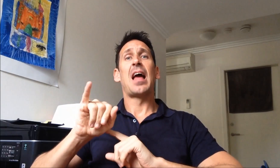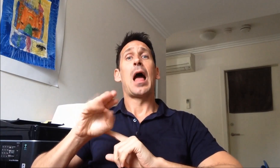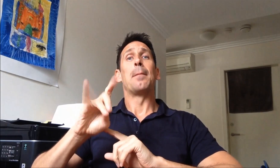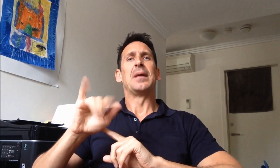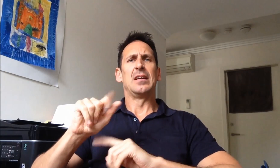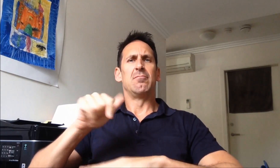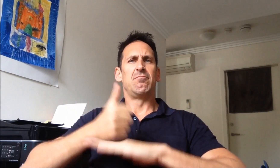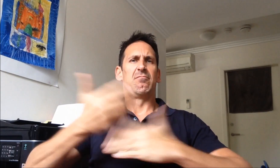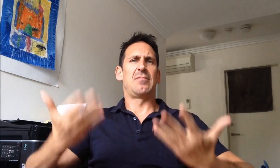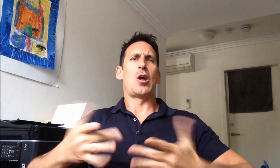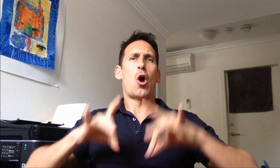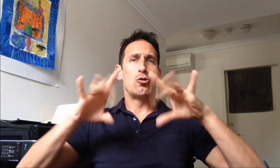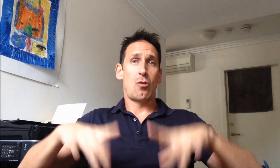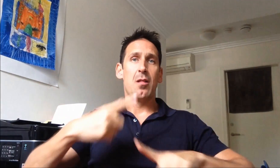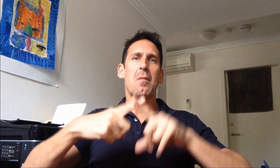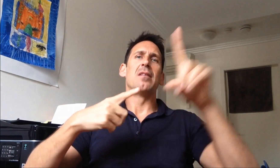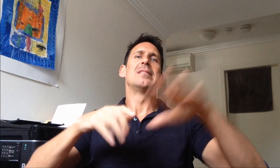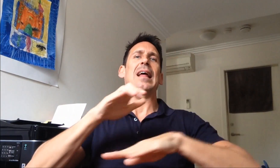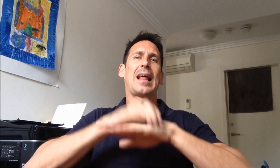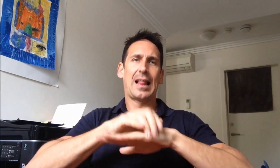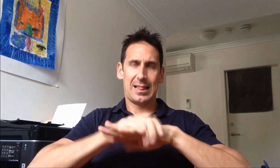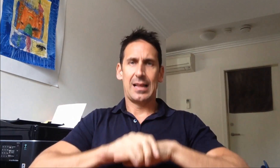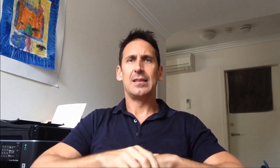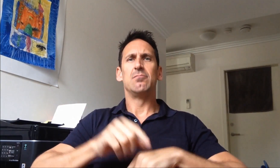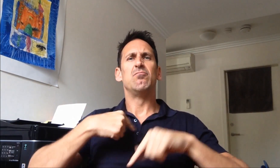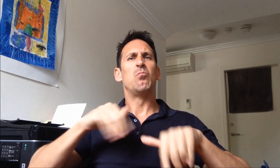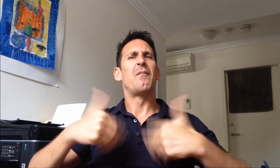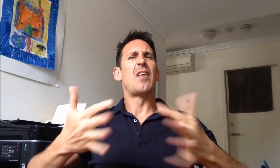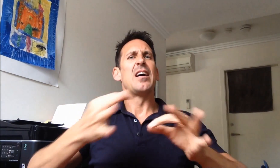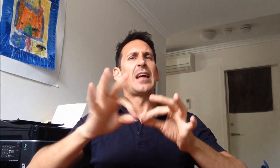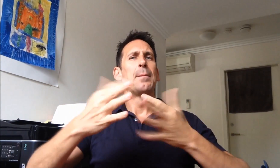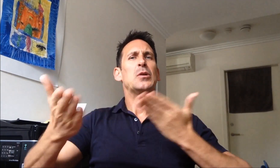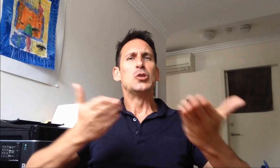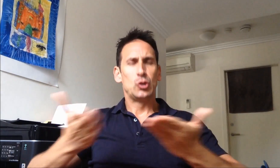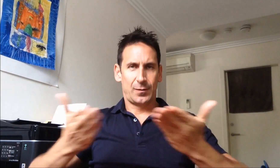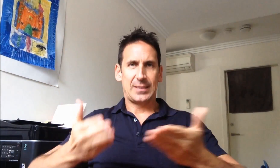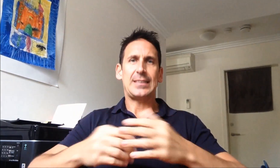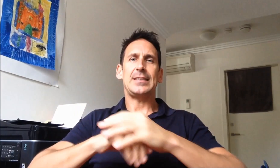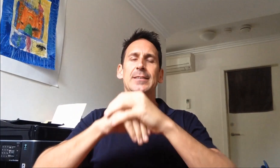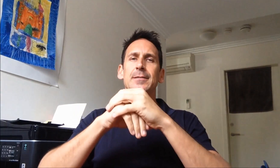We're based here in Australia and in England, and we provide captioning services.